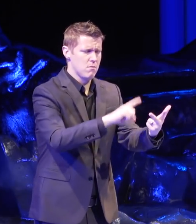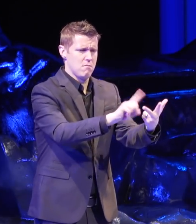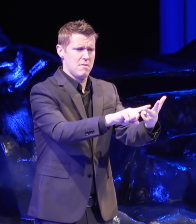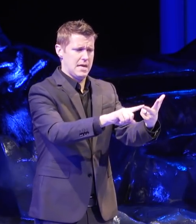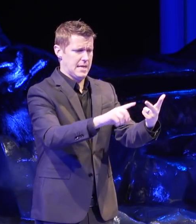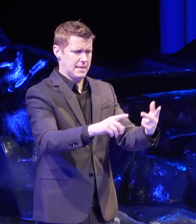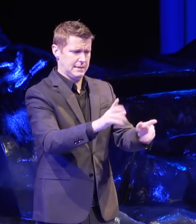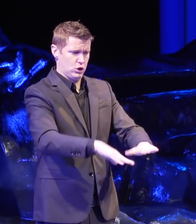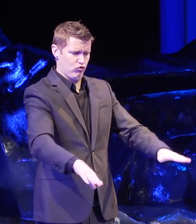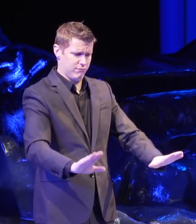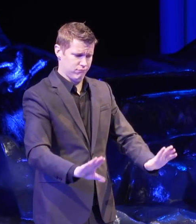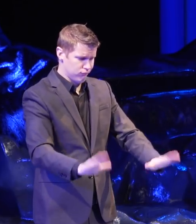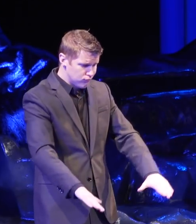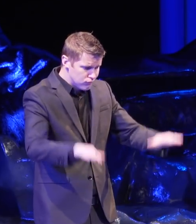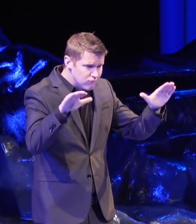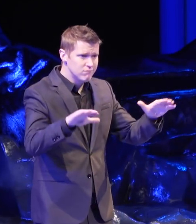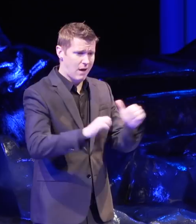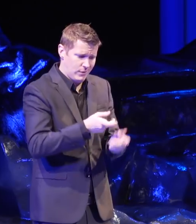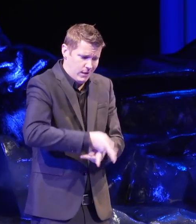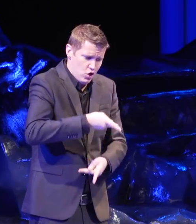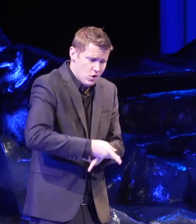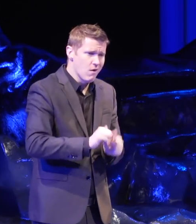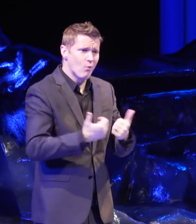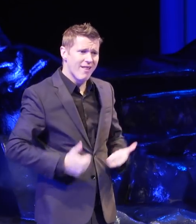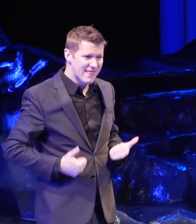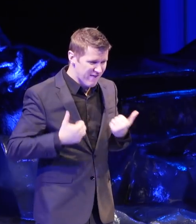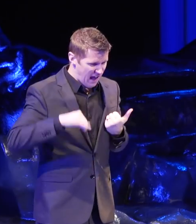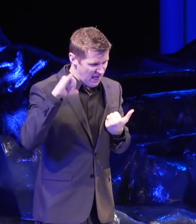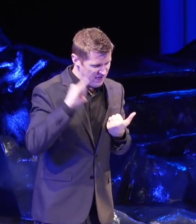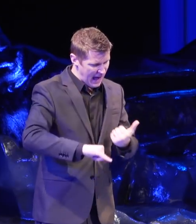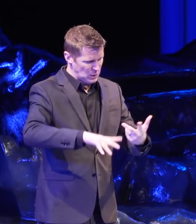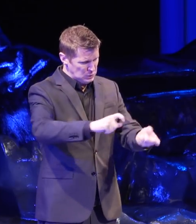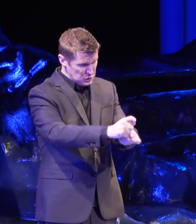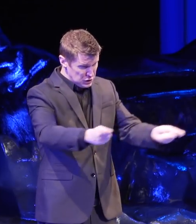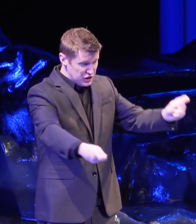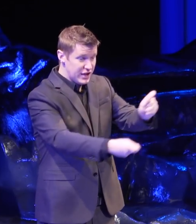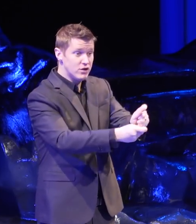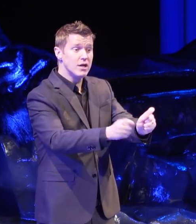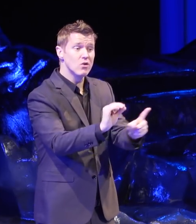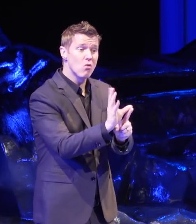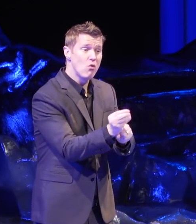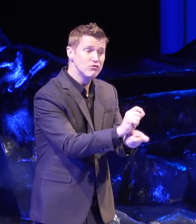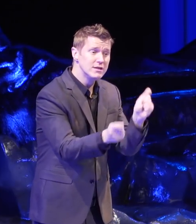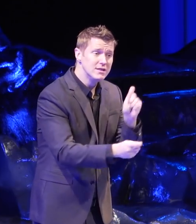how we live. It's a fundamental transformational change, it's a culture change.